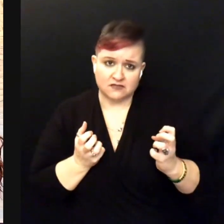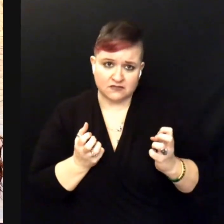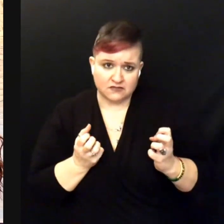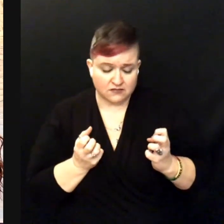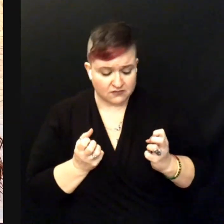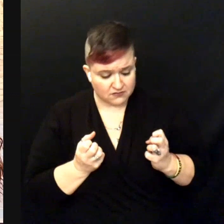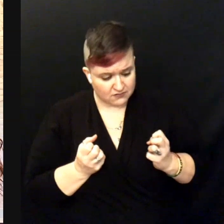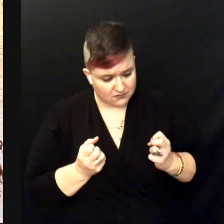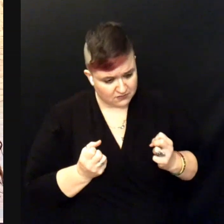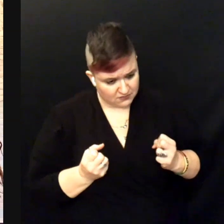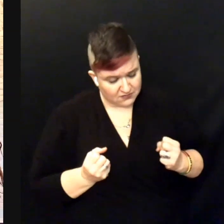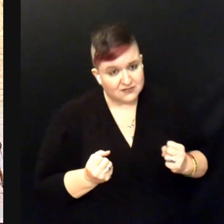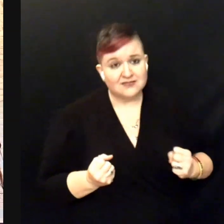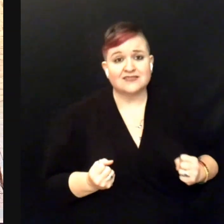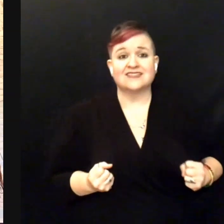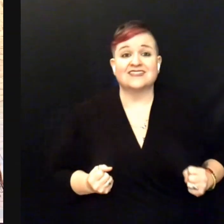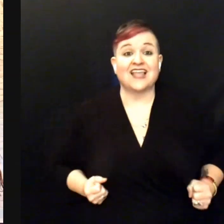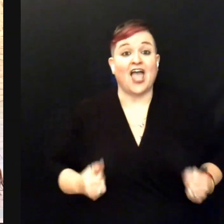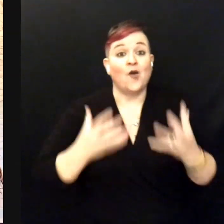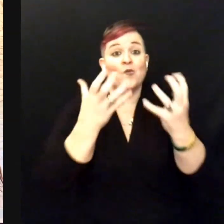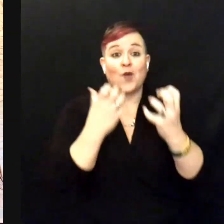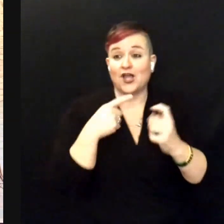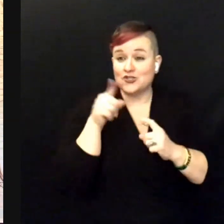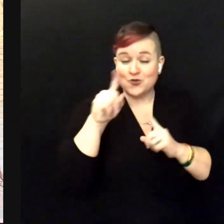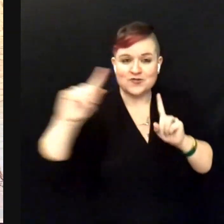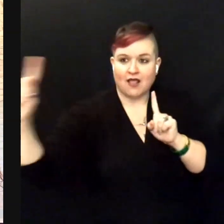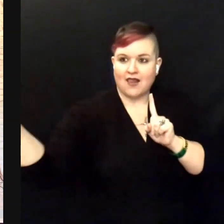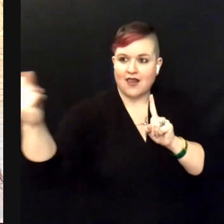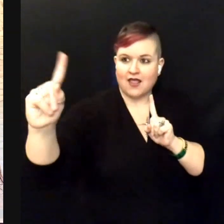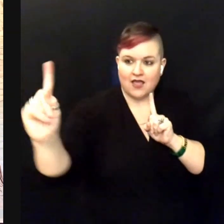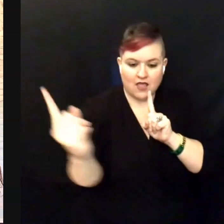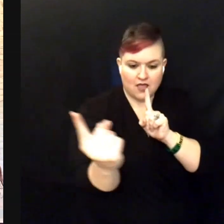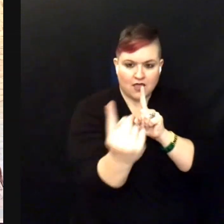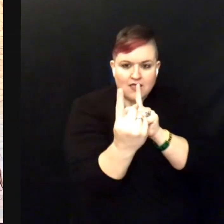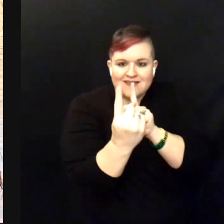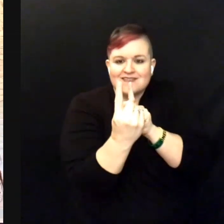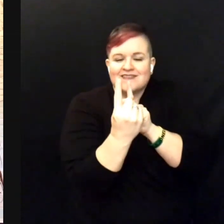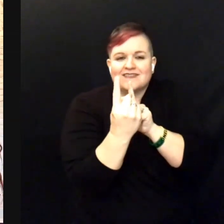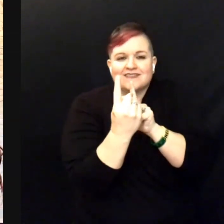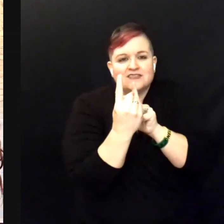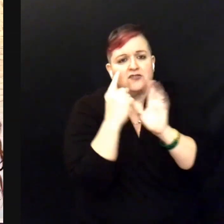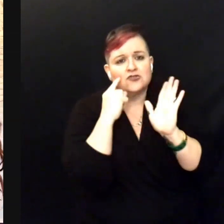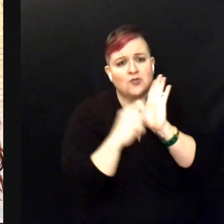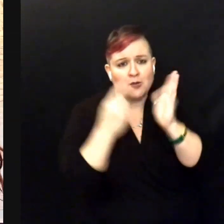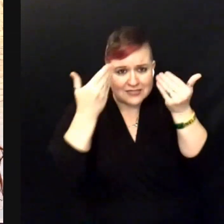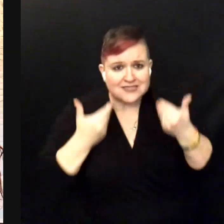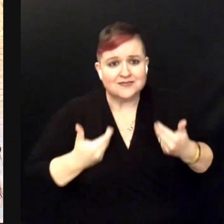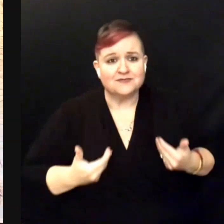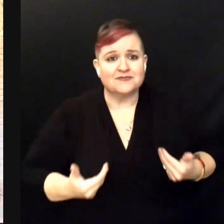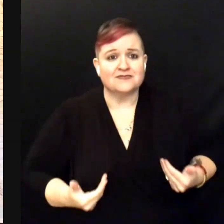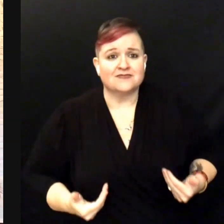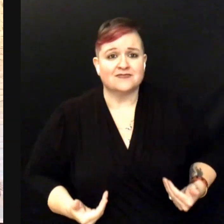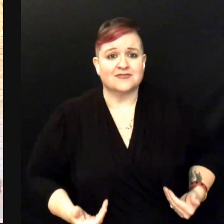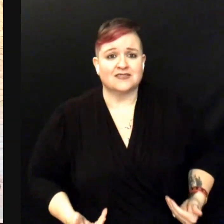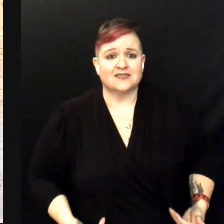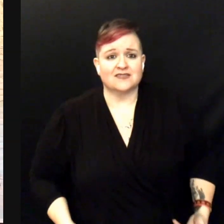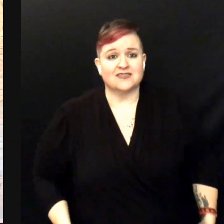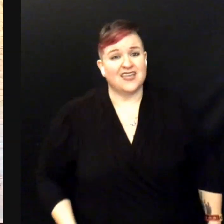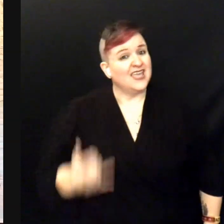I want you to notice When I'm not around